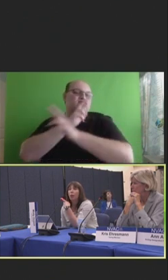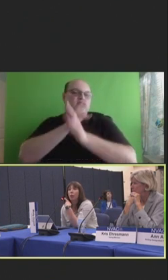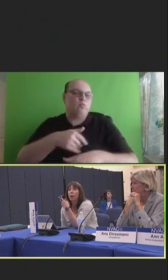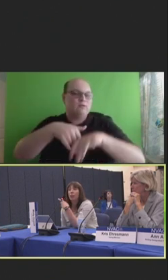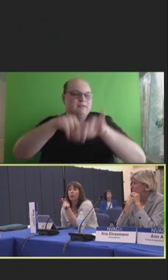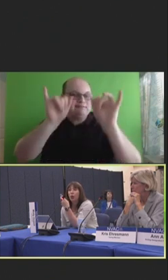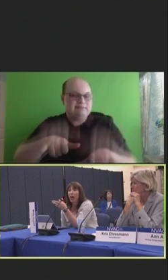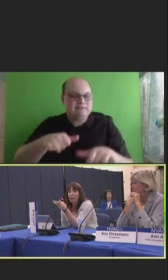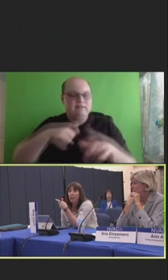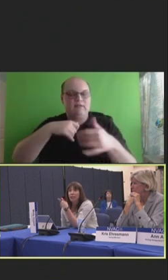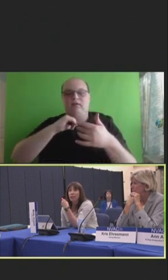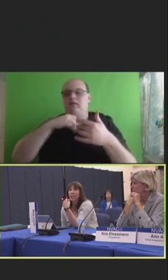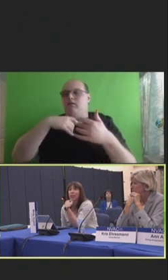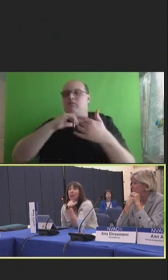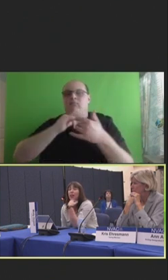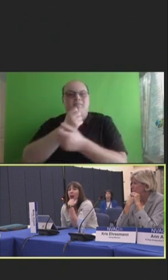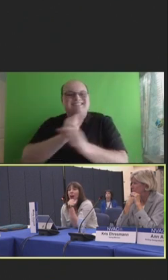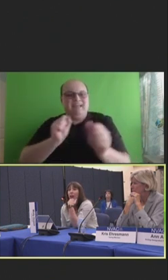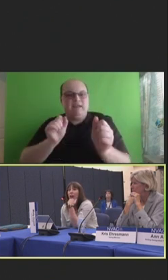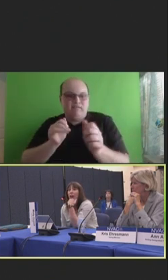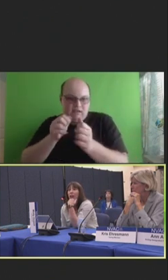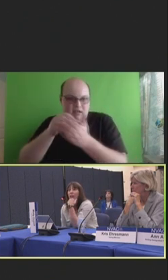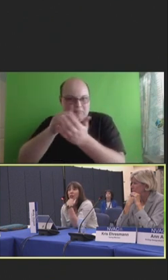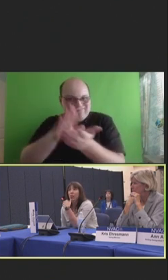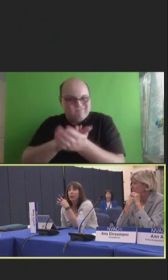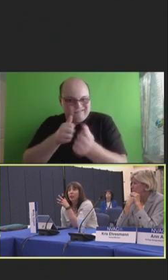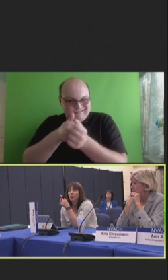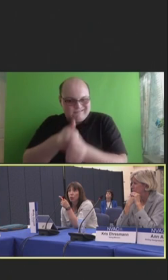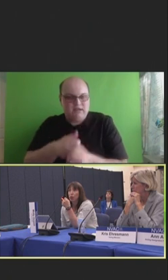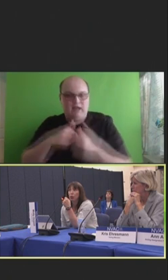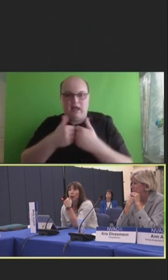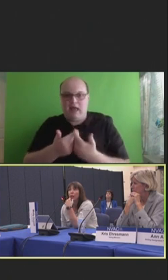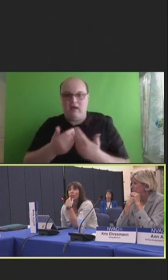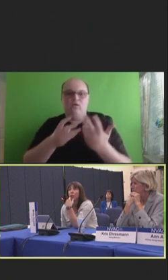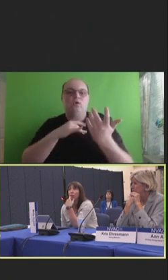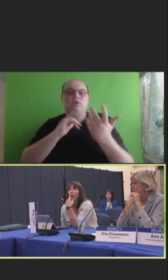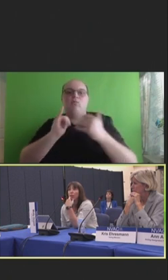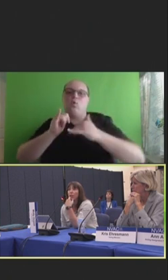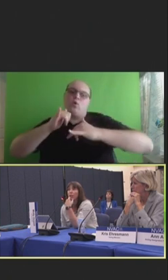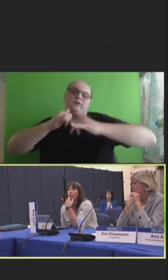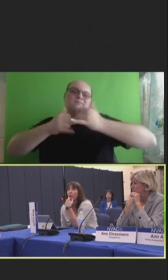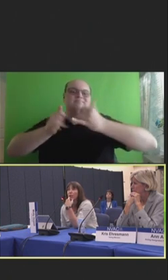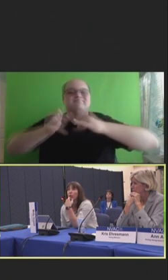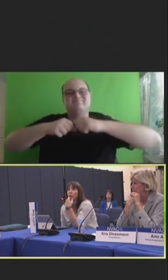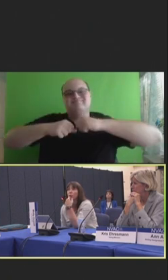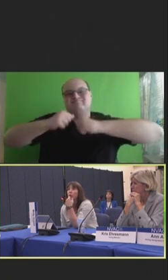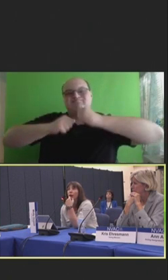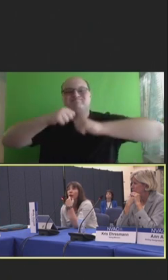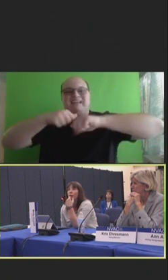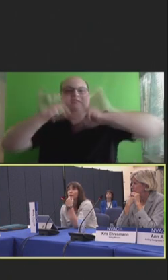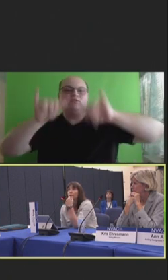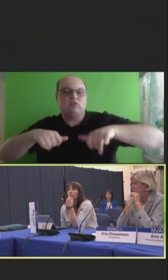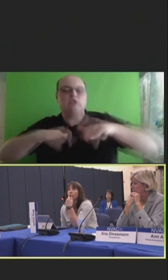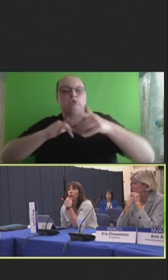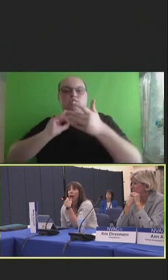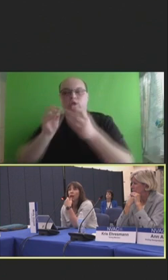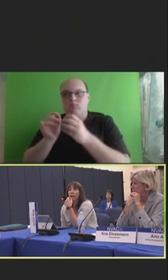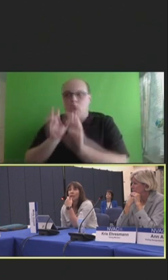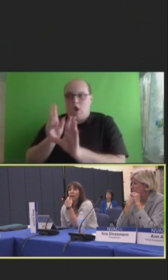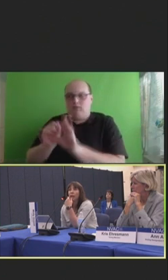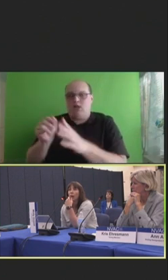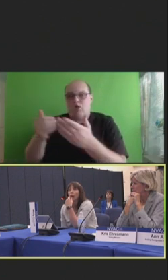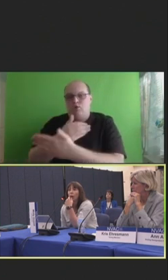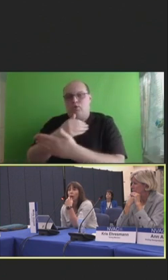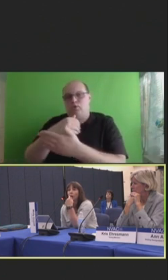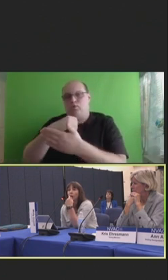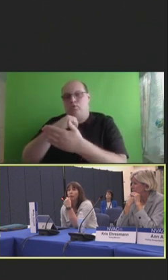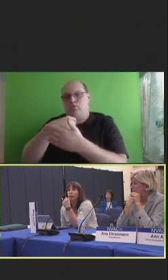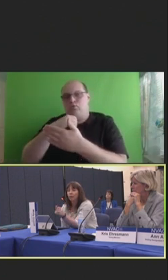Kind of some of the infrastructure that may have to go into some of the new modalities